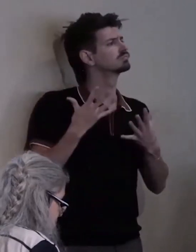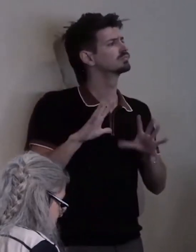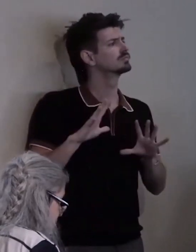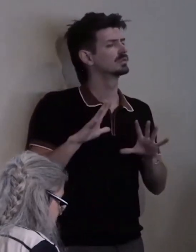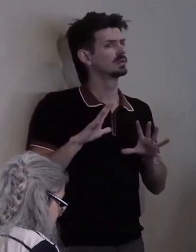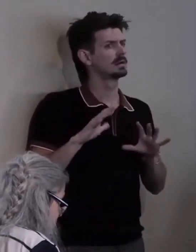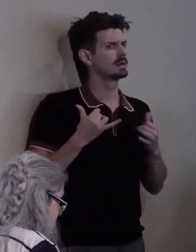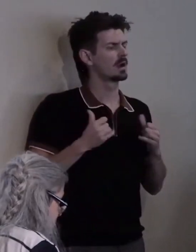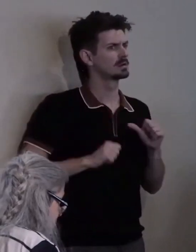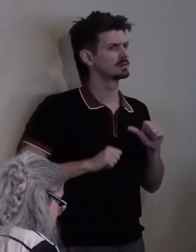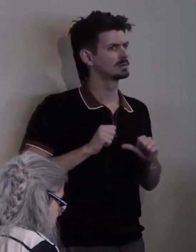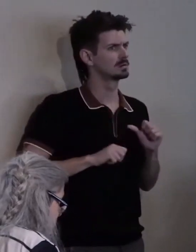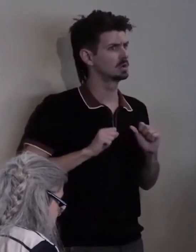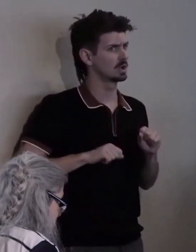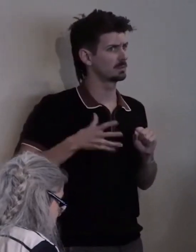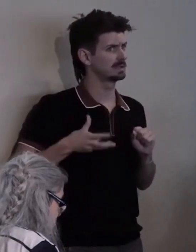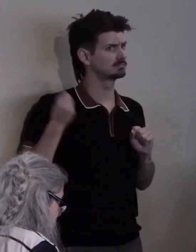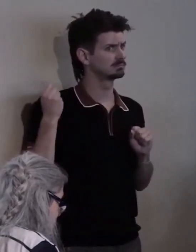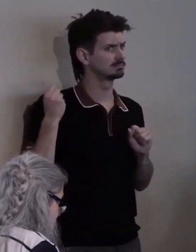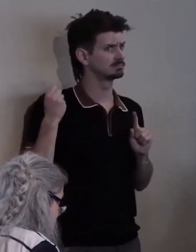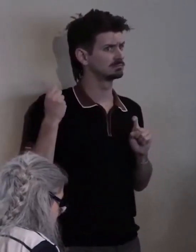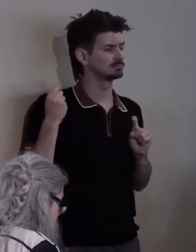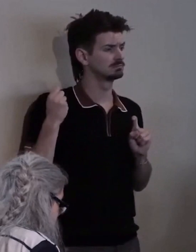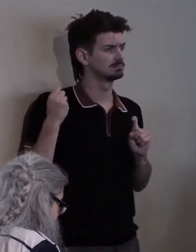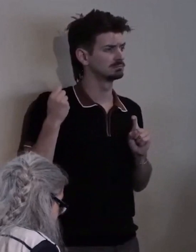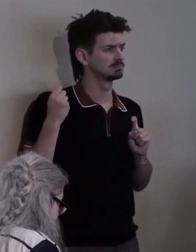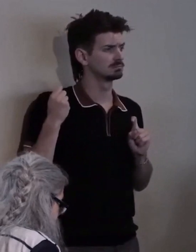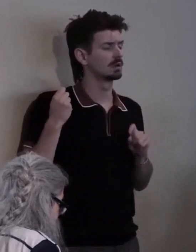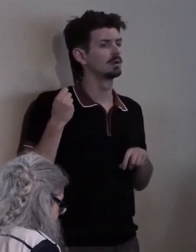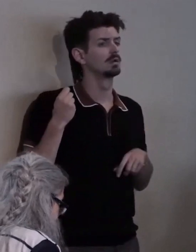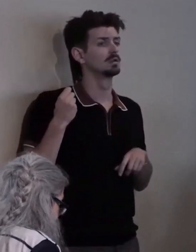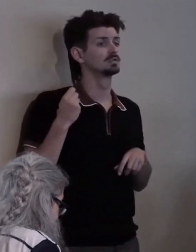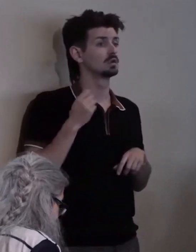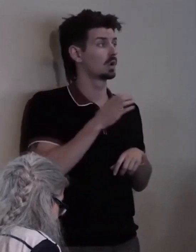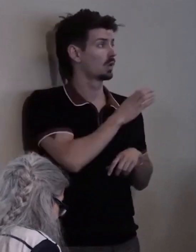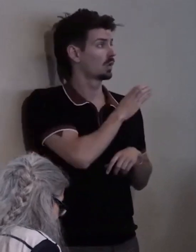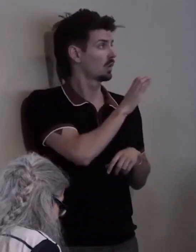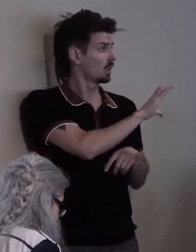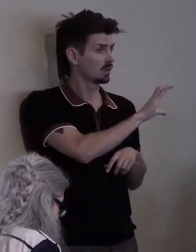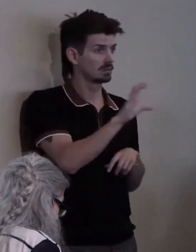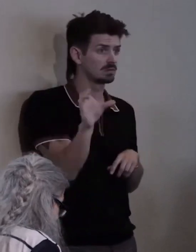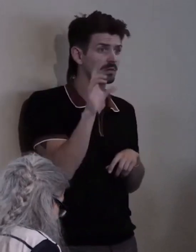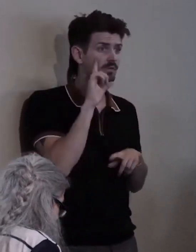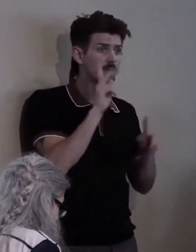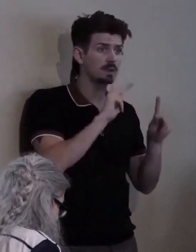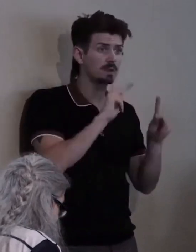The job of those who are entering the movement is to ensure